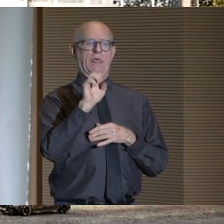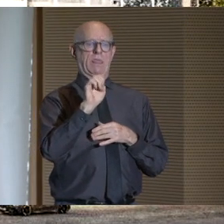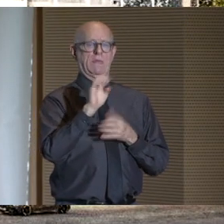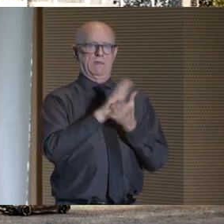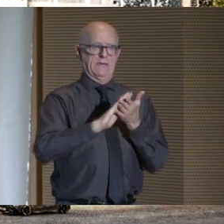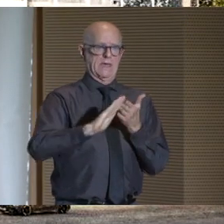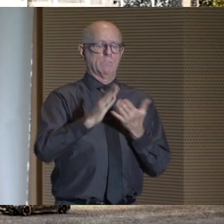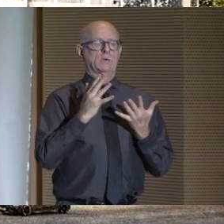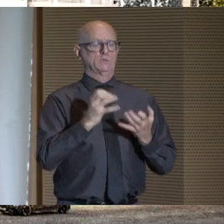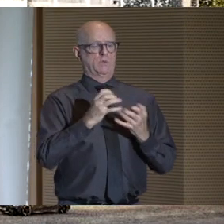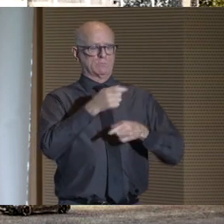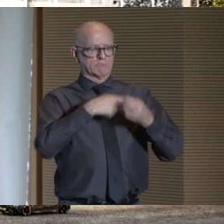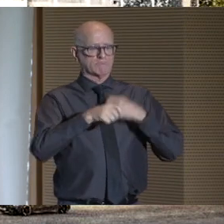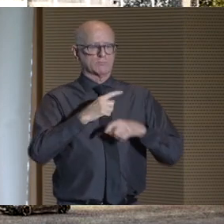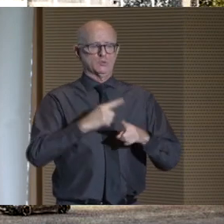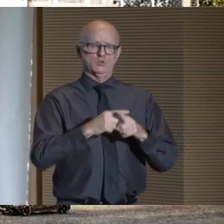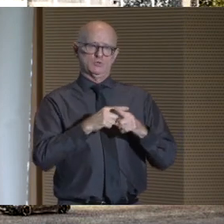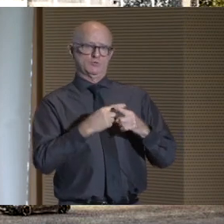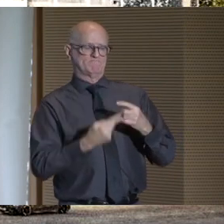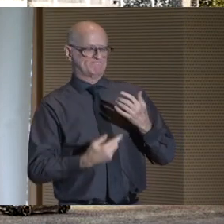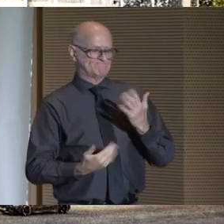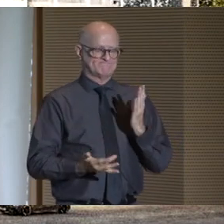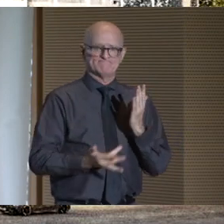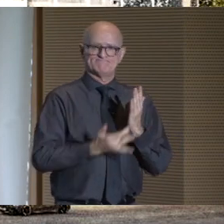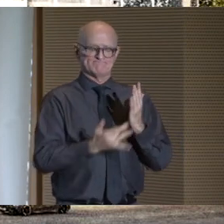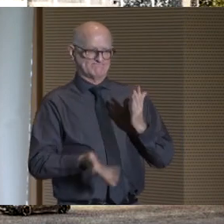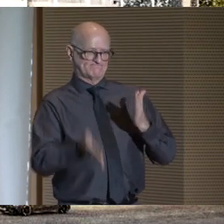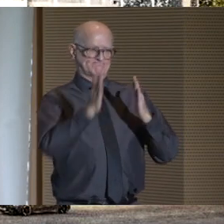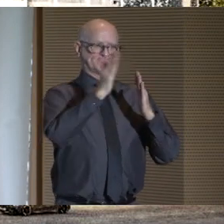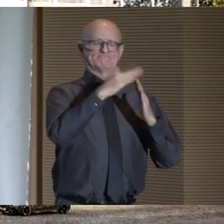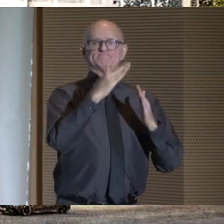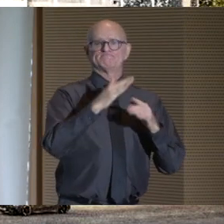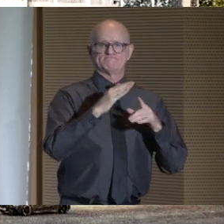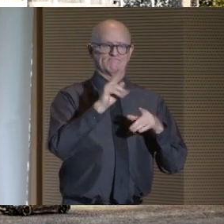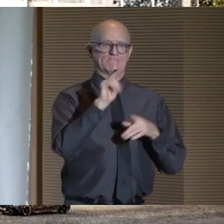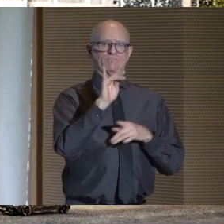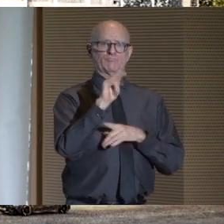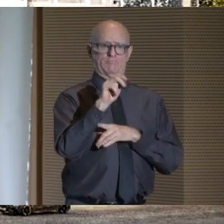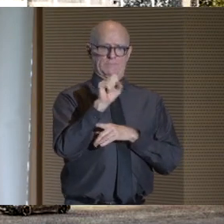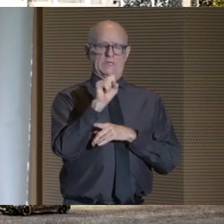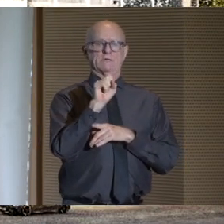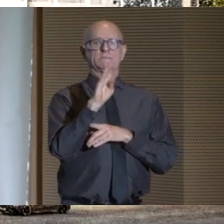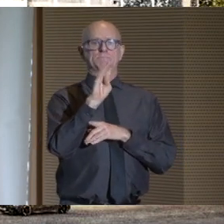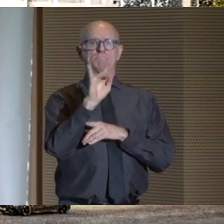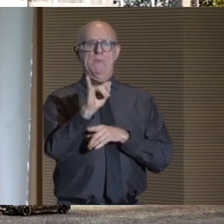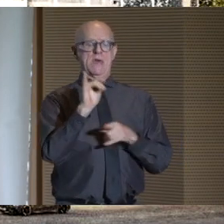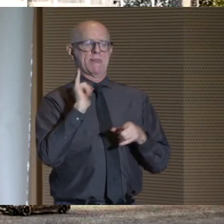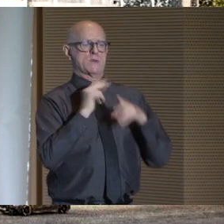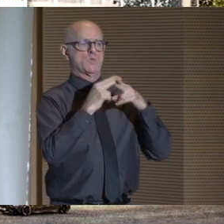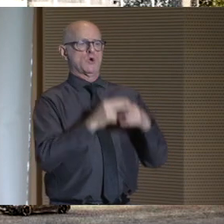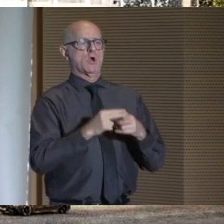Brookdale Campus into a state-of-the-art jobs and education hub in Kips Bay to be called SPARC,